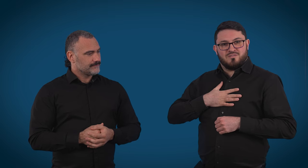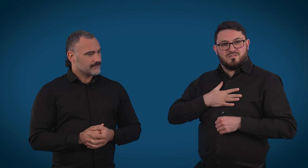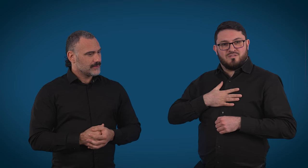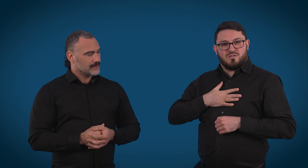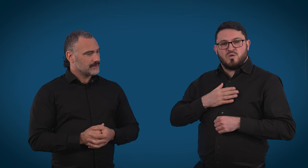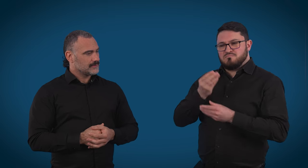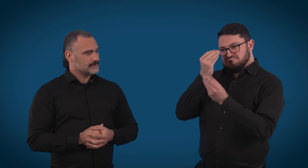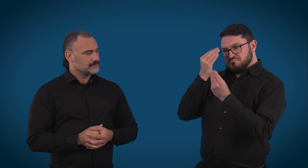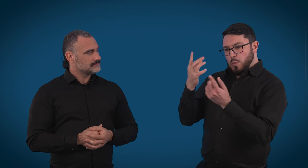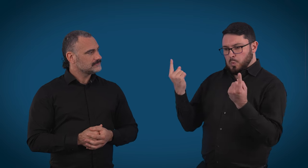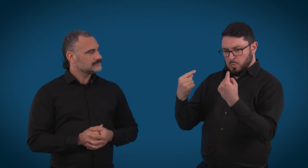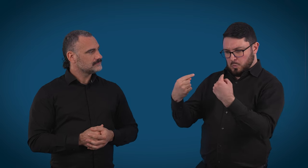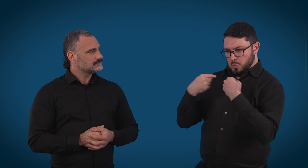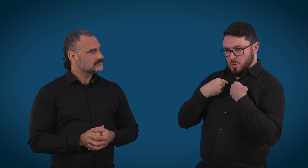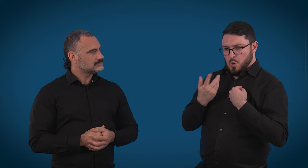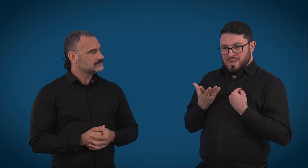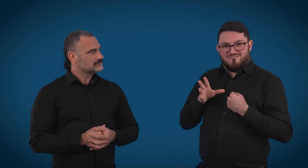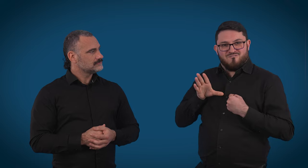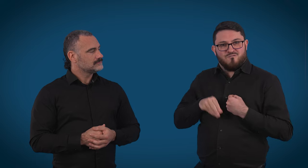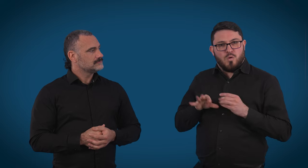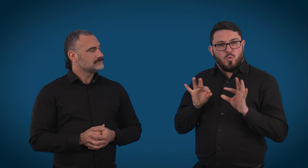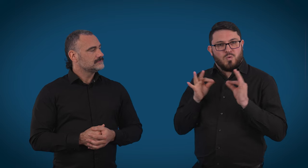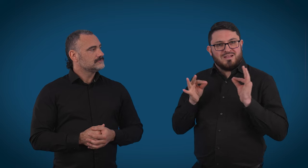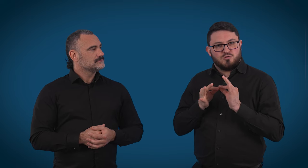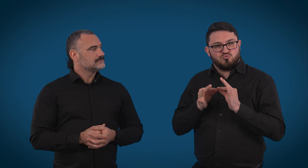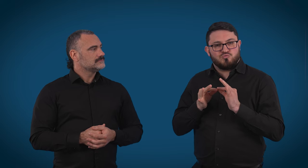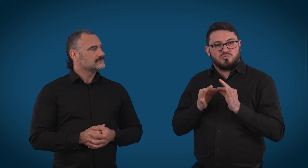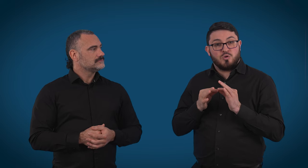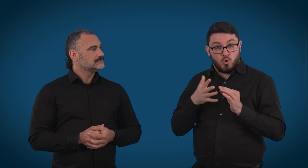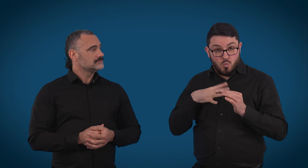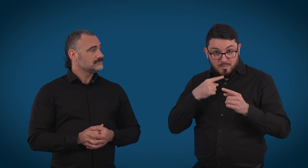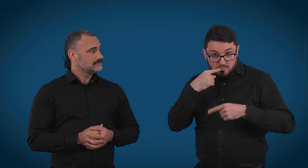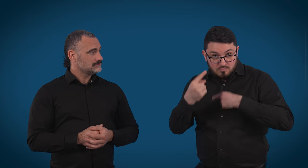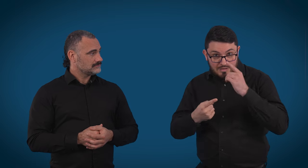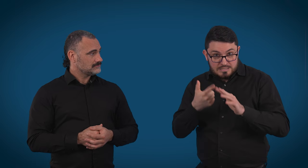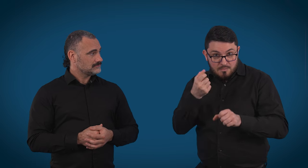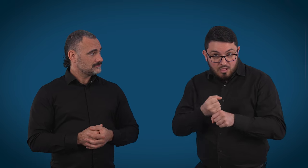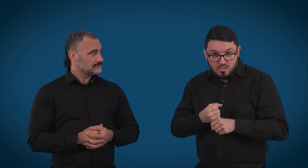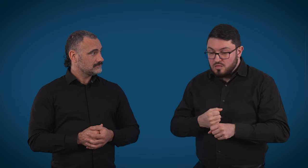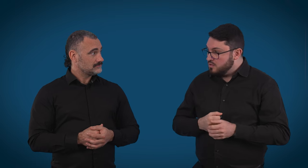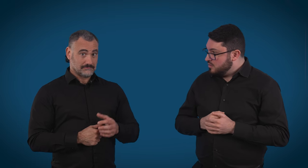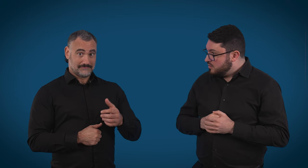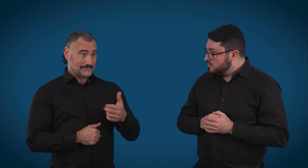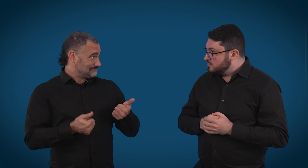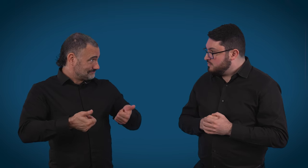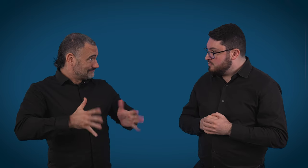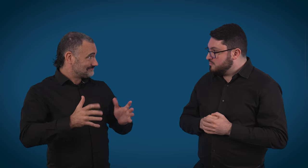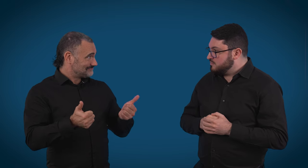and we let them know who we are and where we're from. So, would you like me to do it for you, Debbie? Yeah, go ahead. 'bsolutely. So, when I pick up the